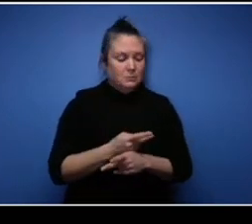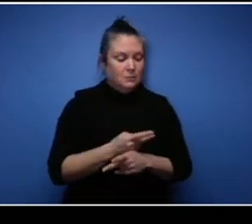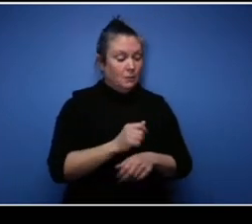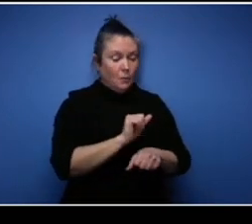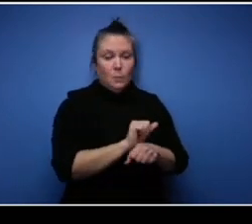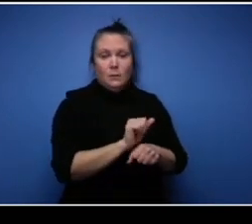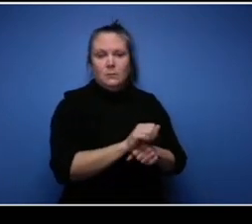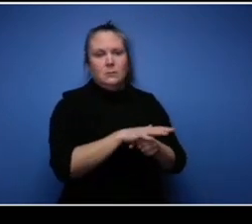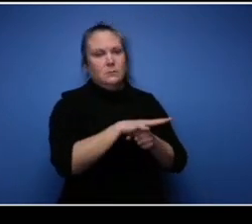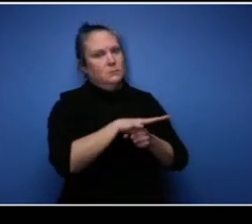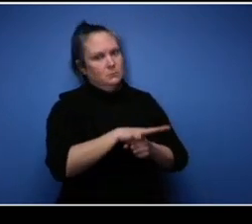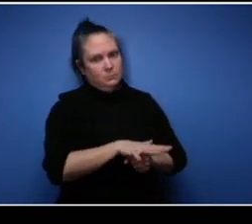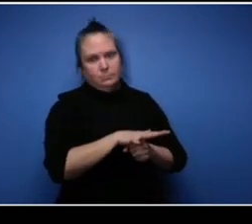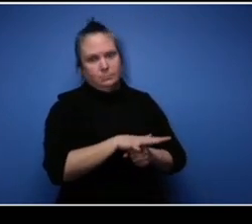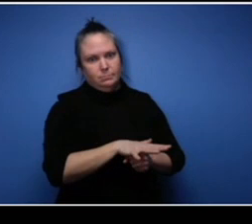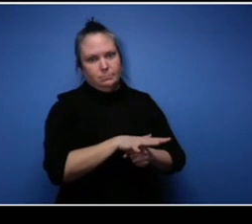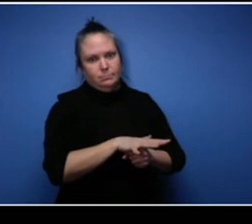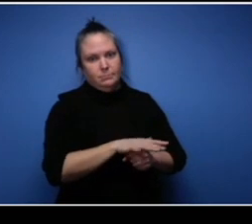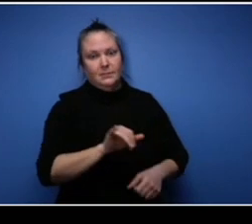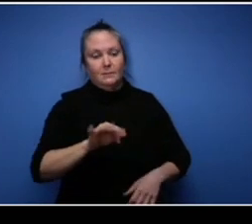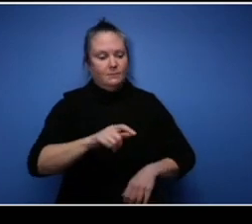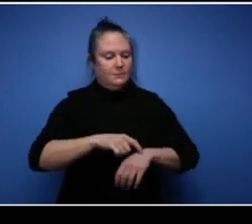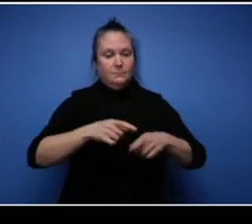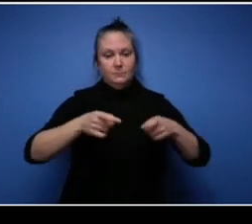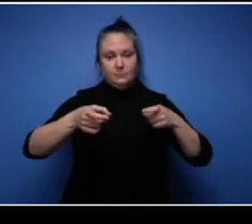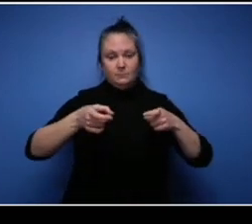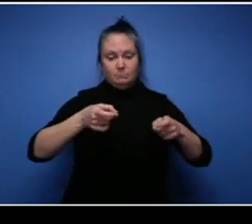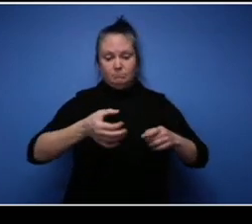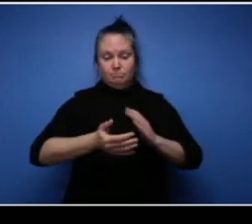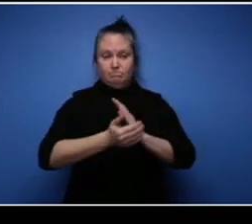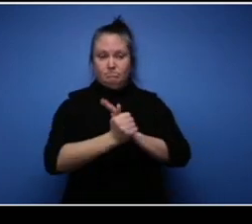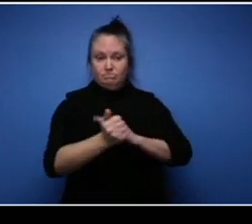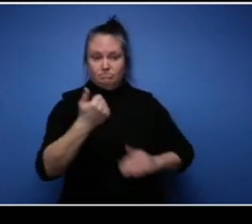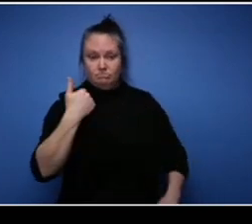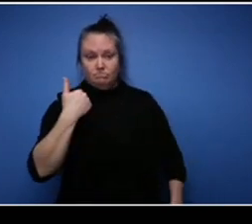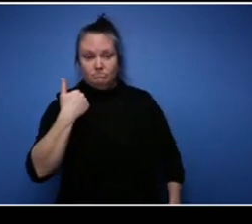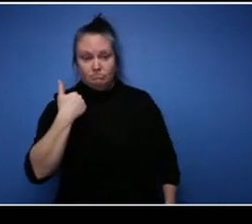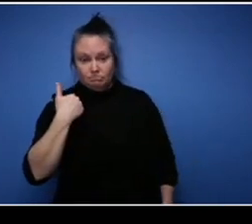with time management you have to basically be able to you know step back when you have